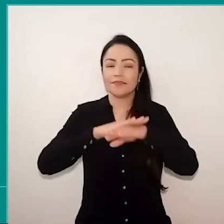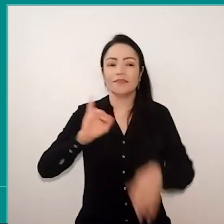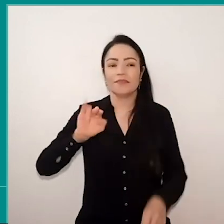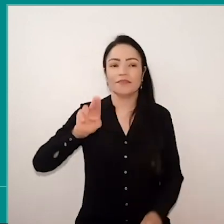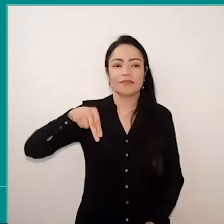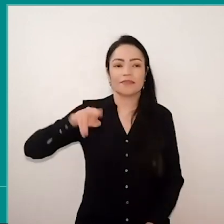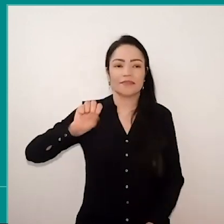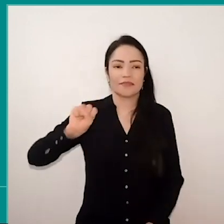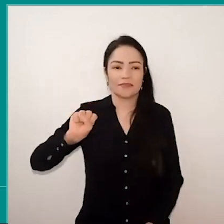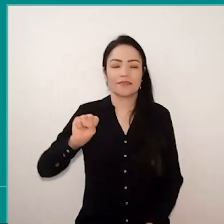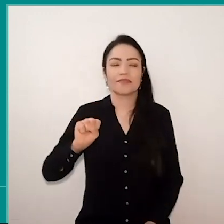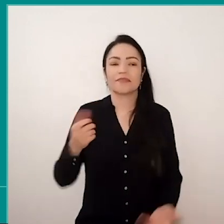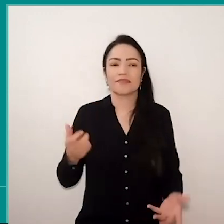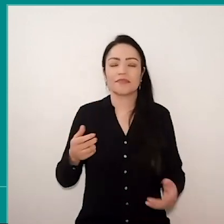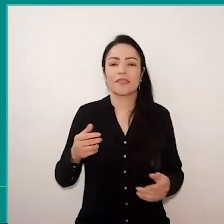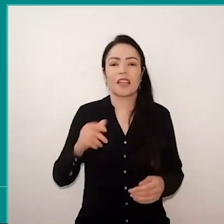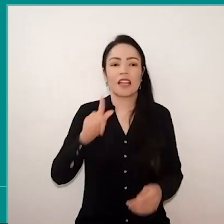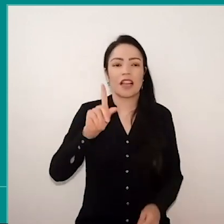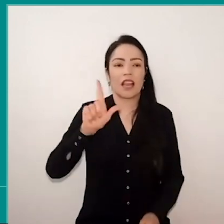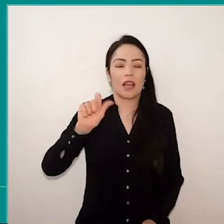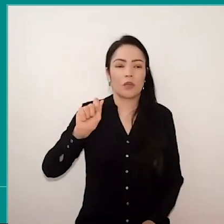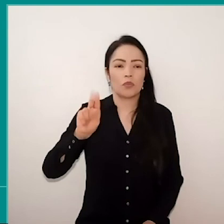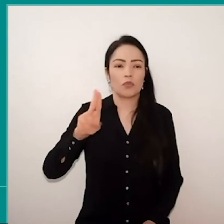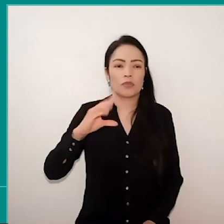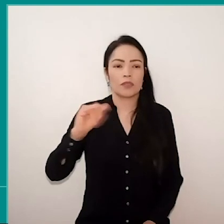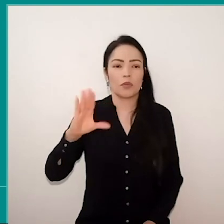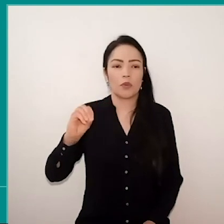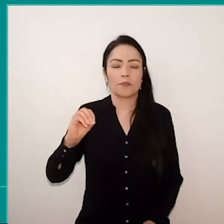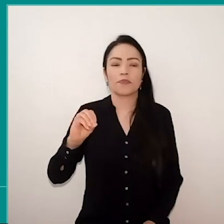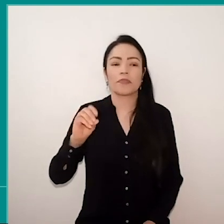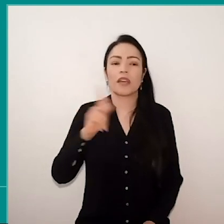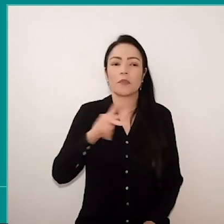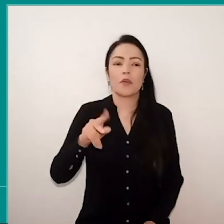we talk to the teacher Glaucio Ramos and we talk to the teacher Maria Augusta Maia de Araújo.